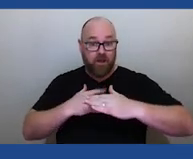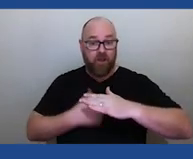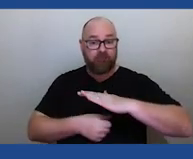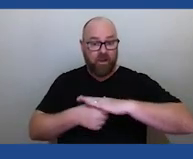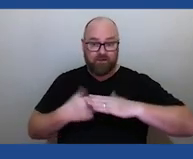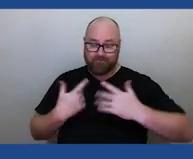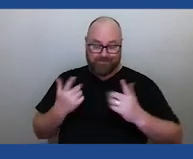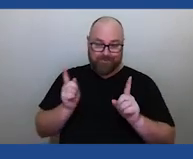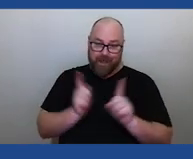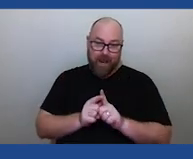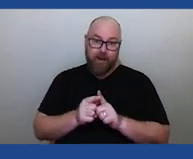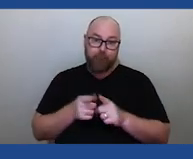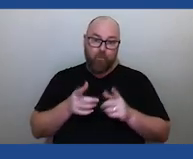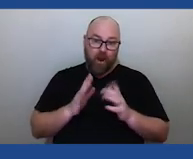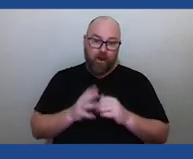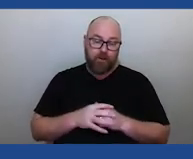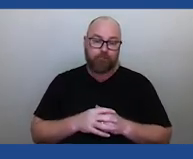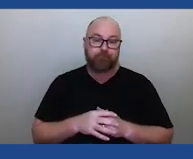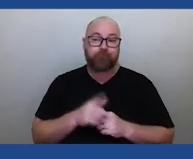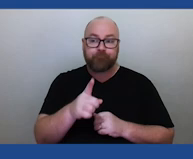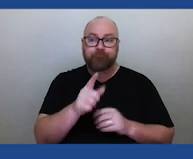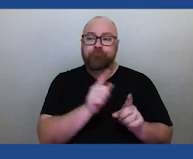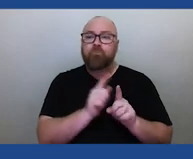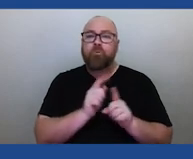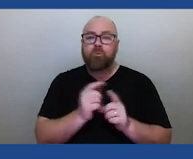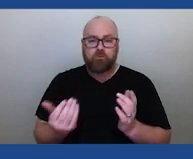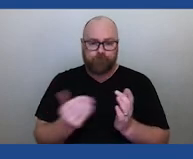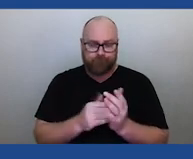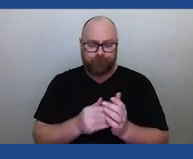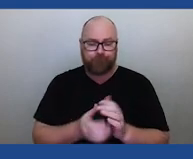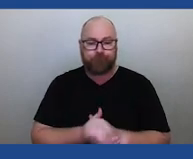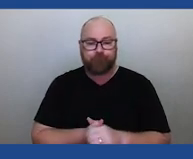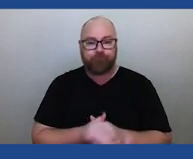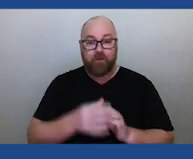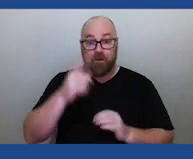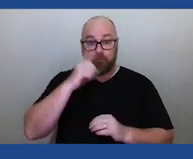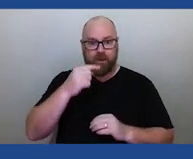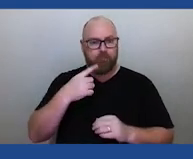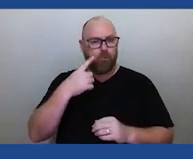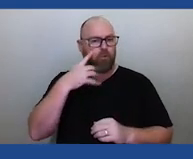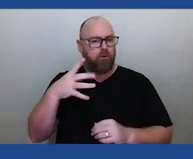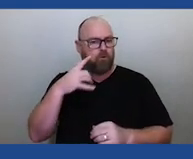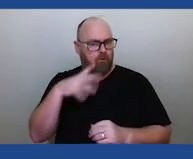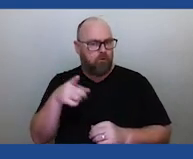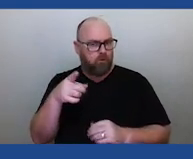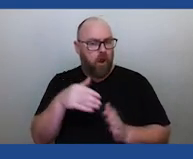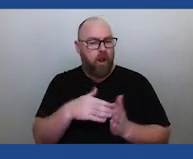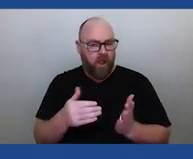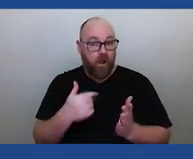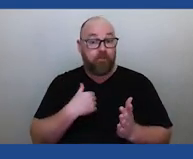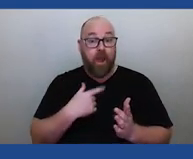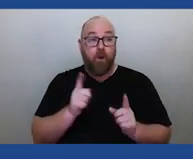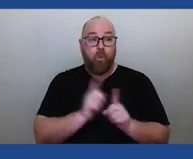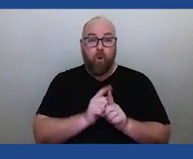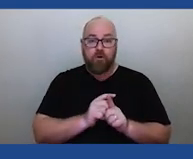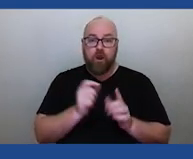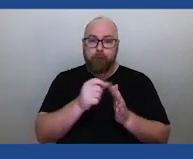And in addition to that, we've been noticing people have been noticing for a long time that even the patterns of constellations